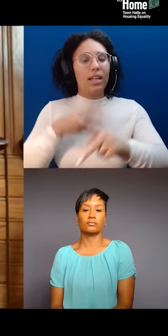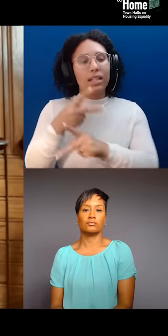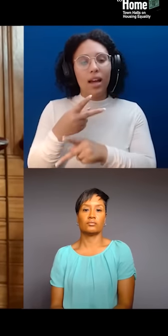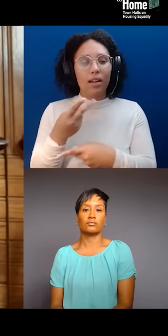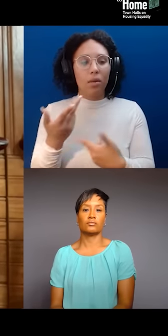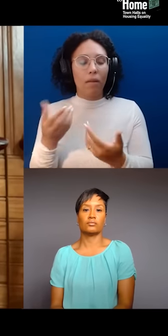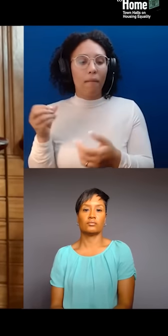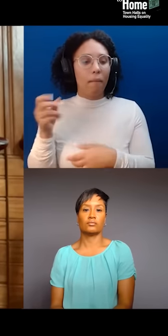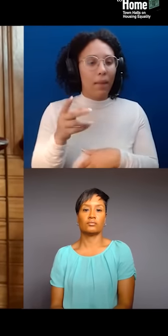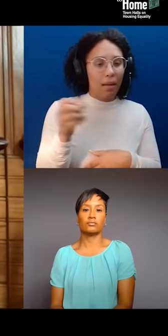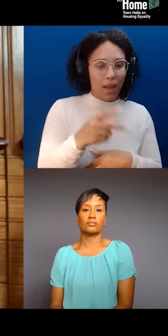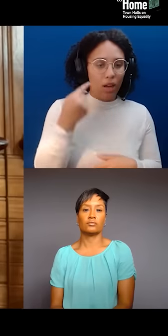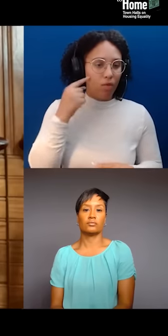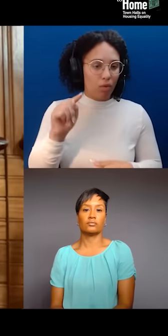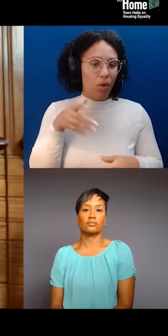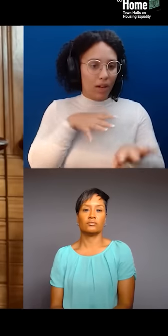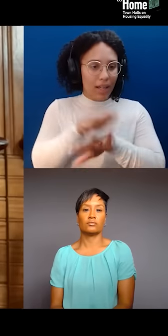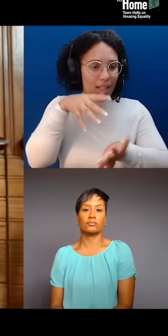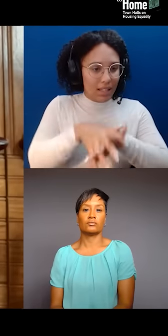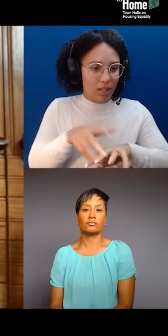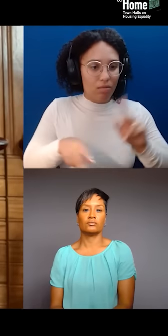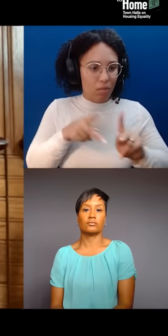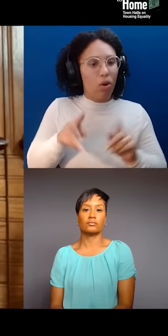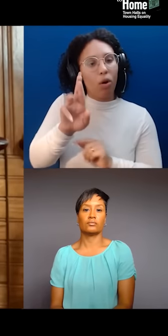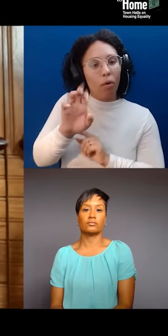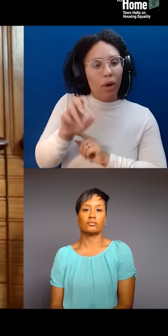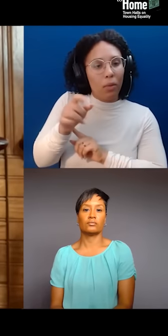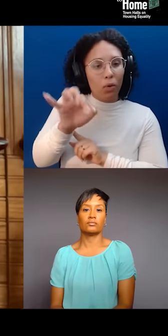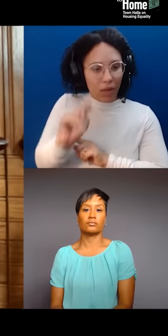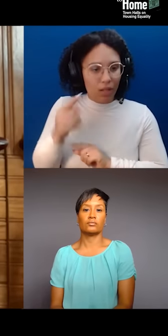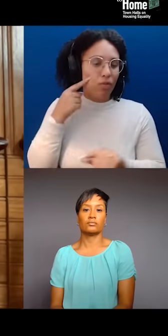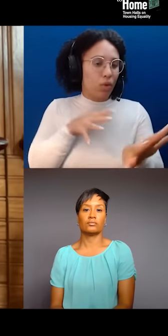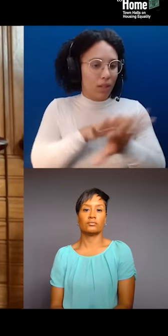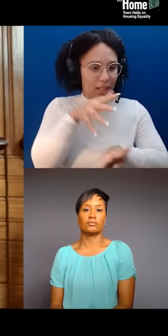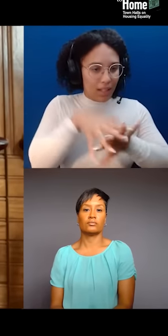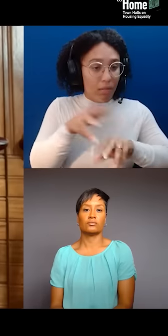particularly Mohican folks whose land I am a guest on now who are displaced all the way